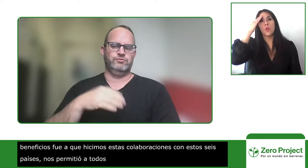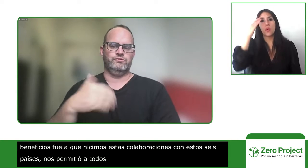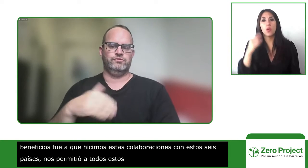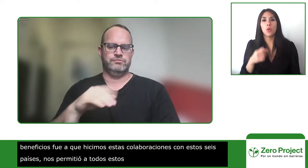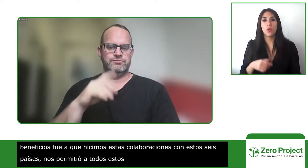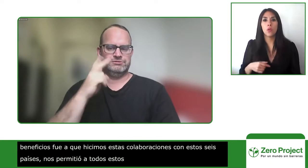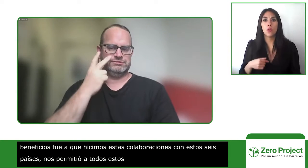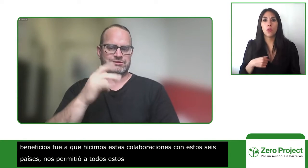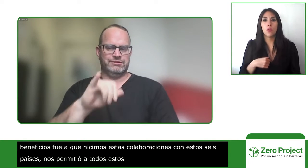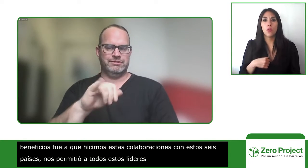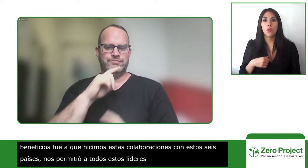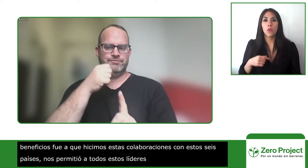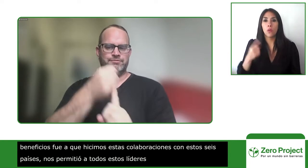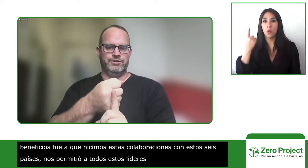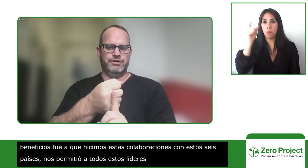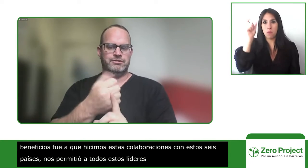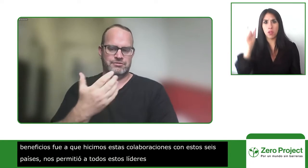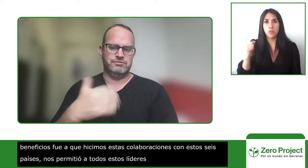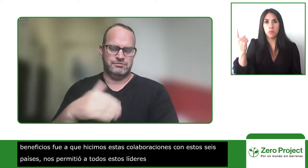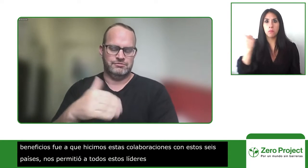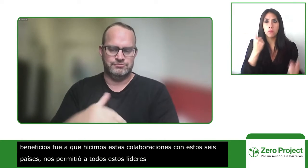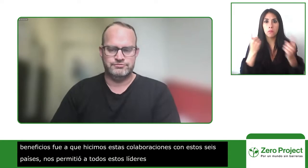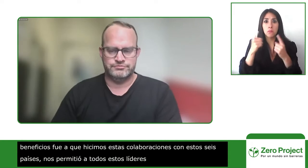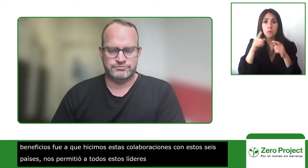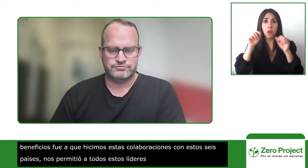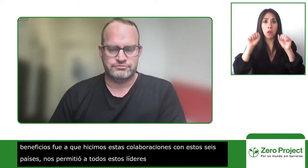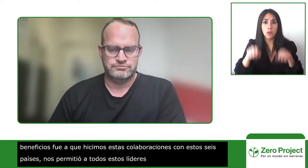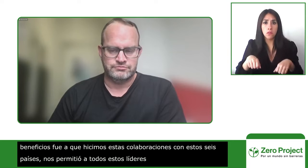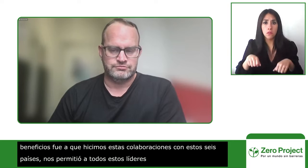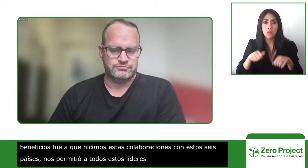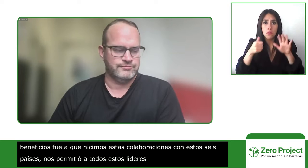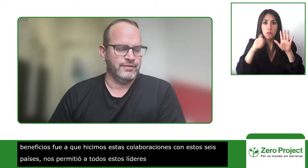and i think that gave a lot more support into the development of their